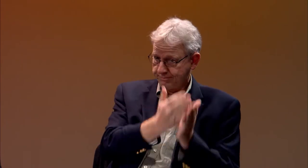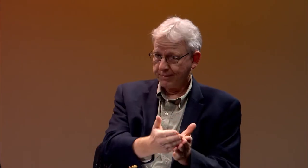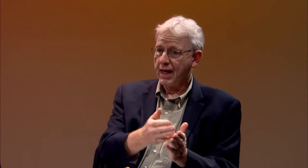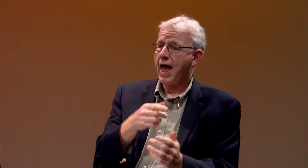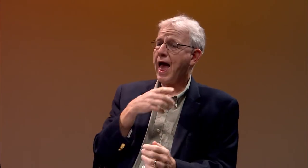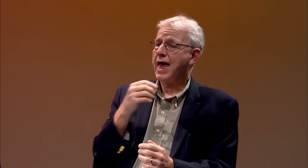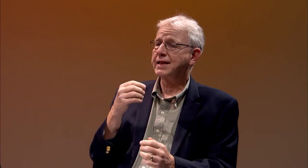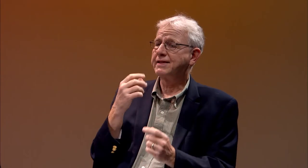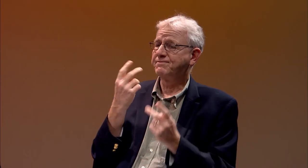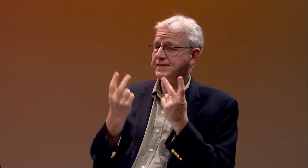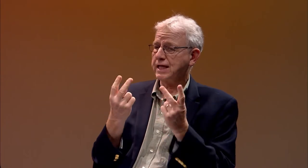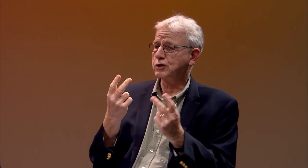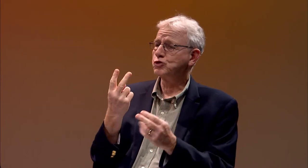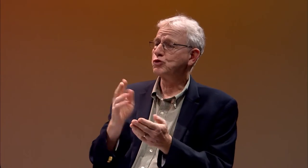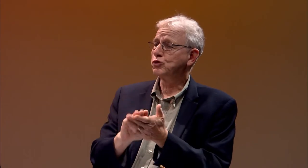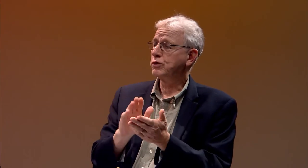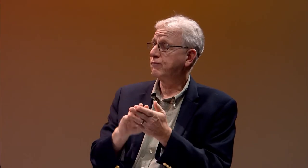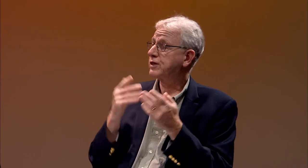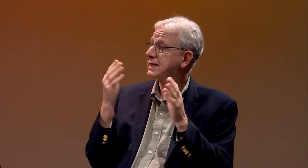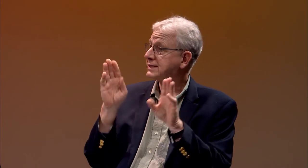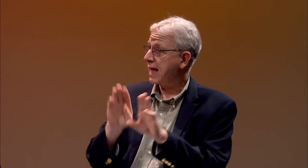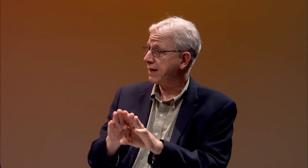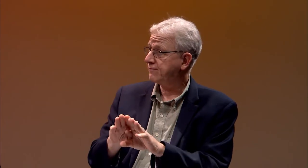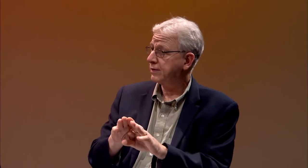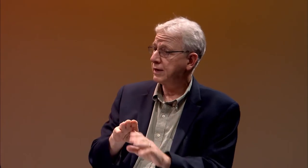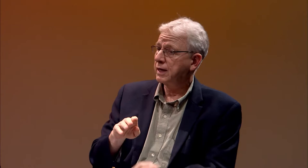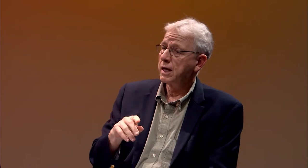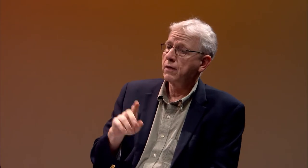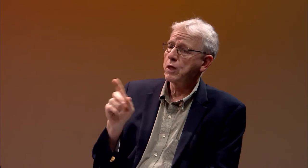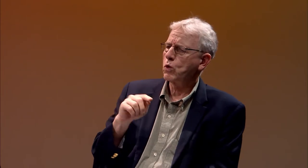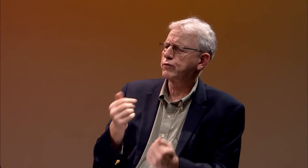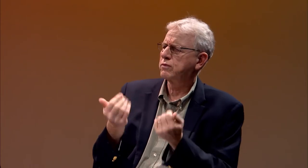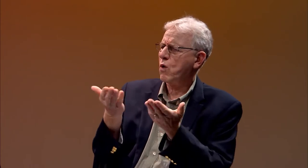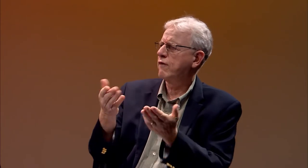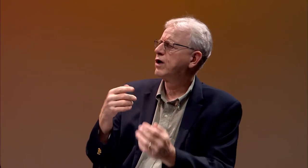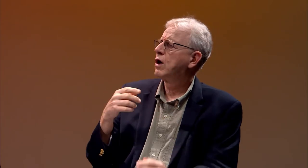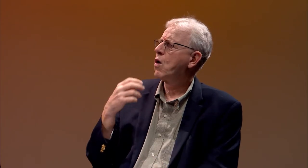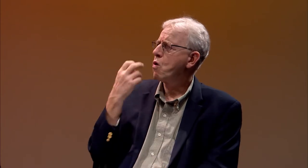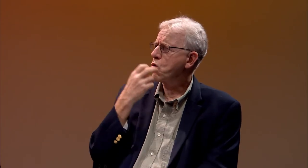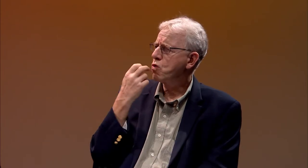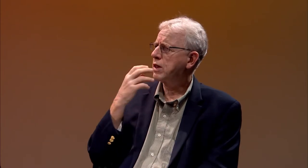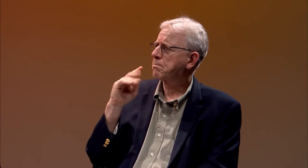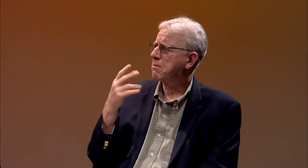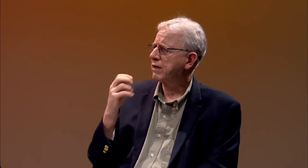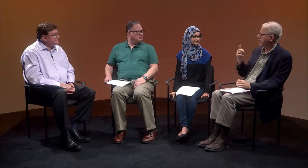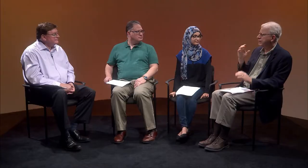Gallaudet sailed to Europe and visited two schools for the deaf, where they offered oralism.